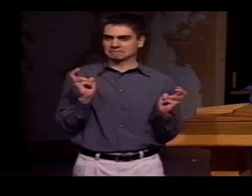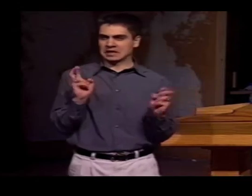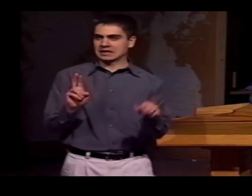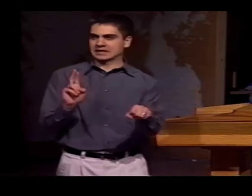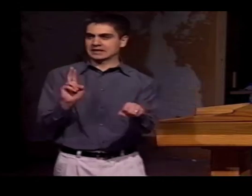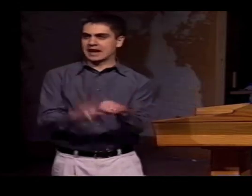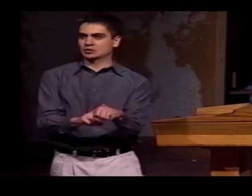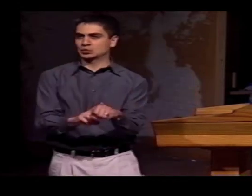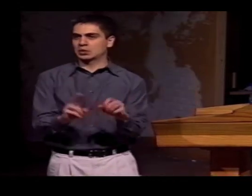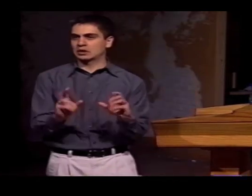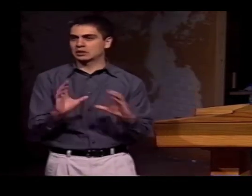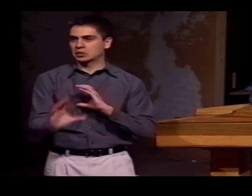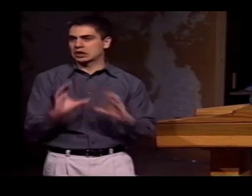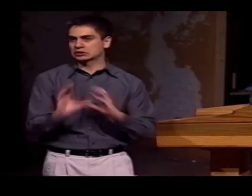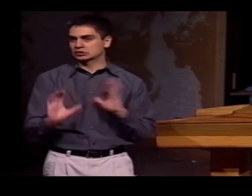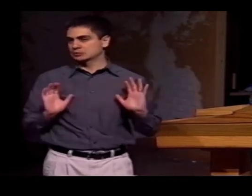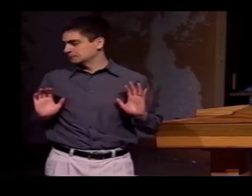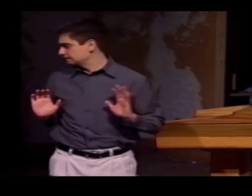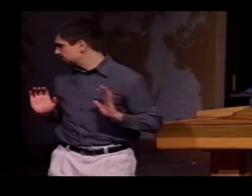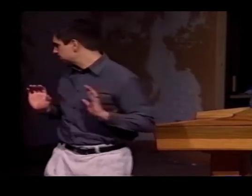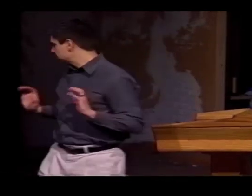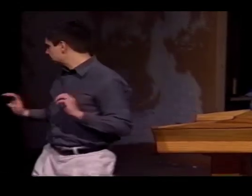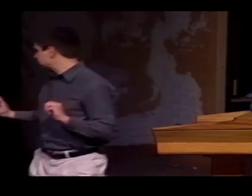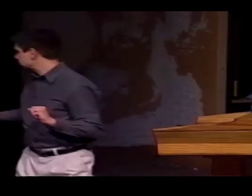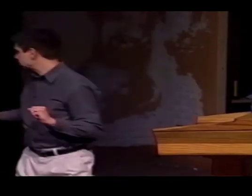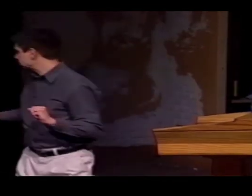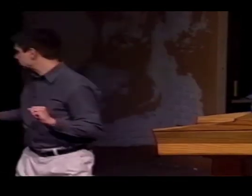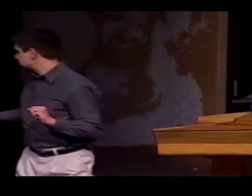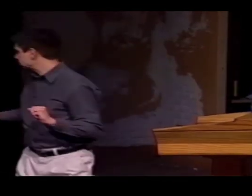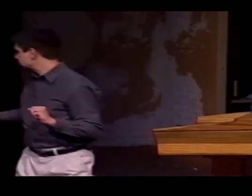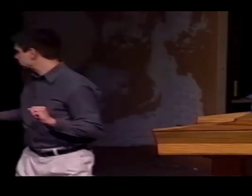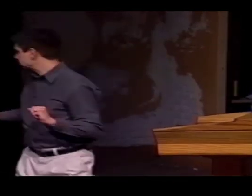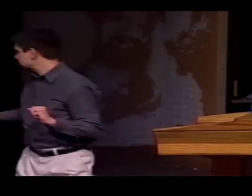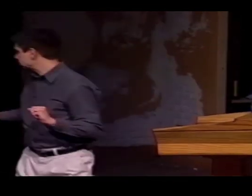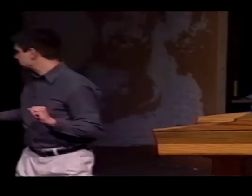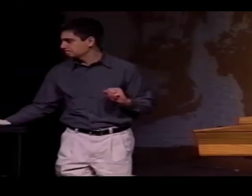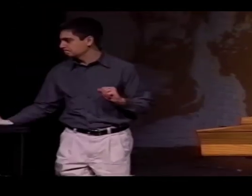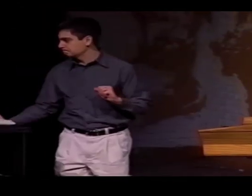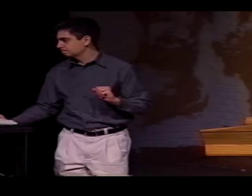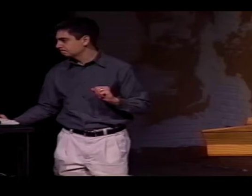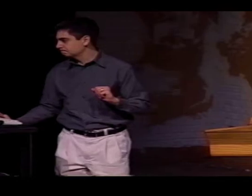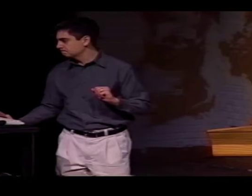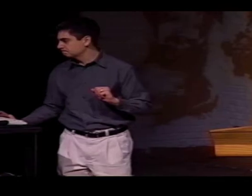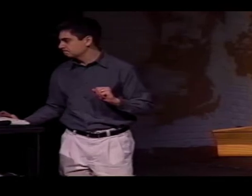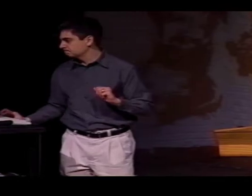SO IT WAS A GREAT, NATURAL COMMUNICATION THAT WAS OCCURRING WITH THE 4 PEOPLE.